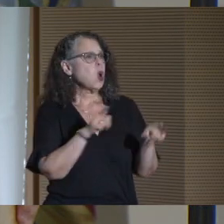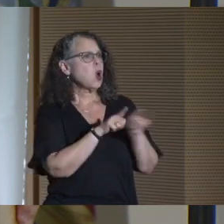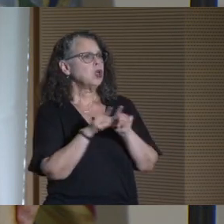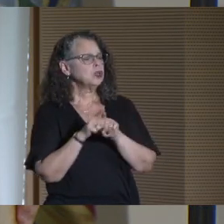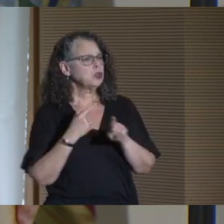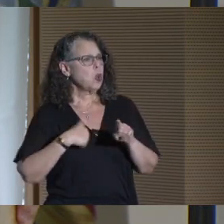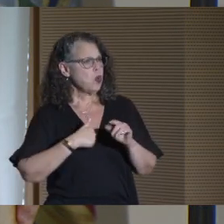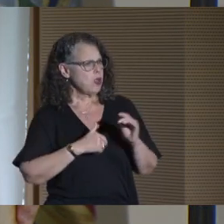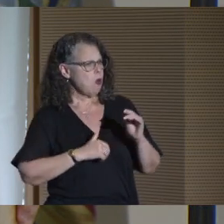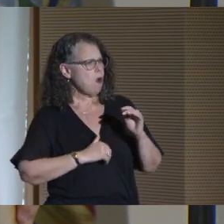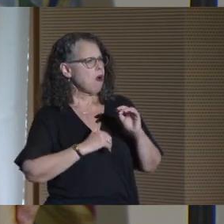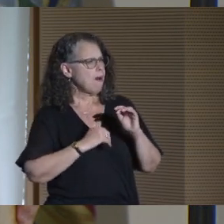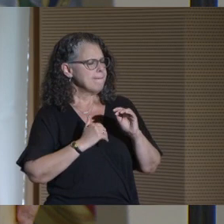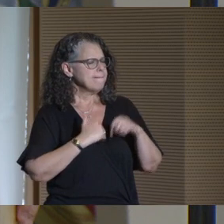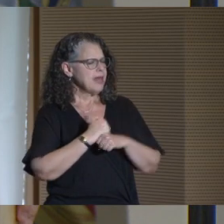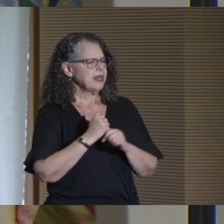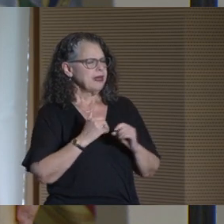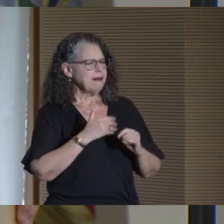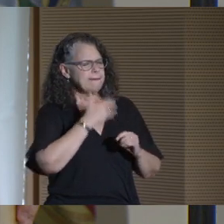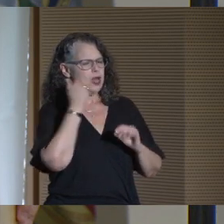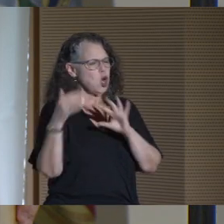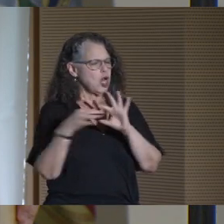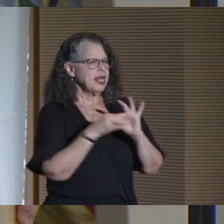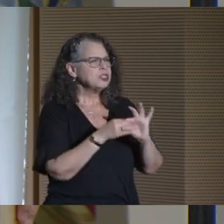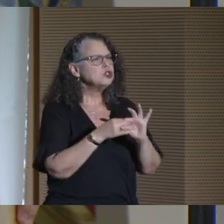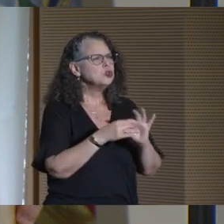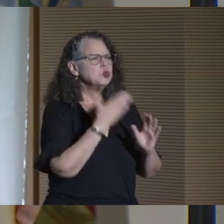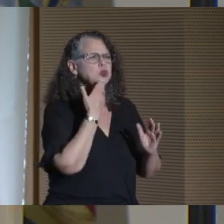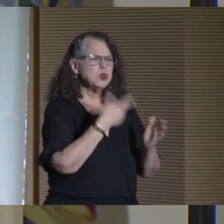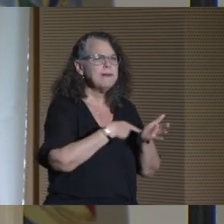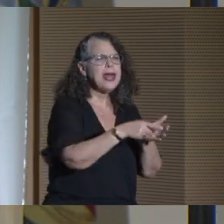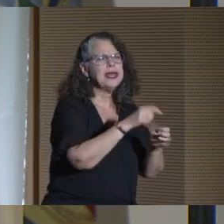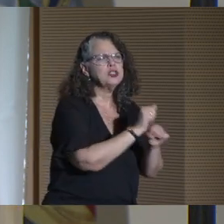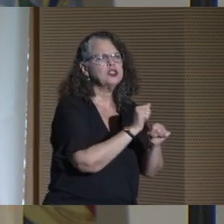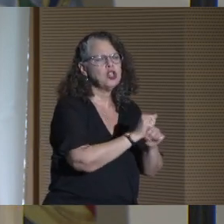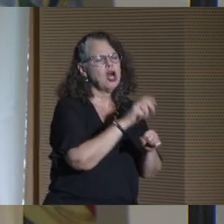And we're also building stronger bridges to well-paying jobs in public service.